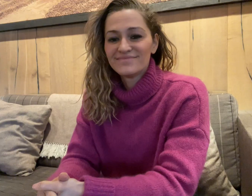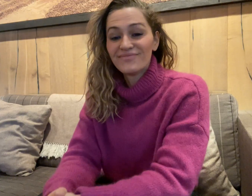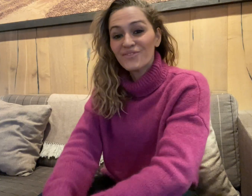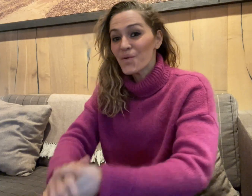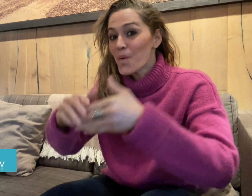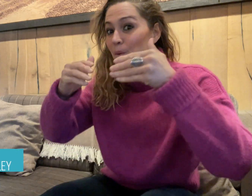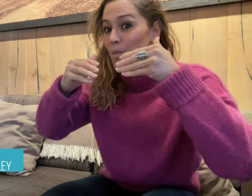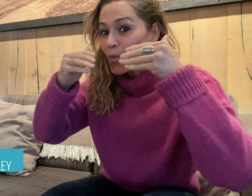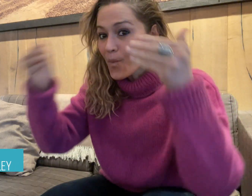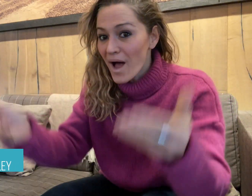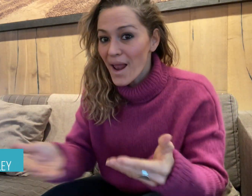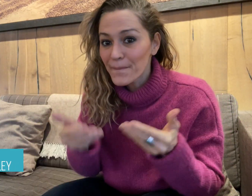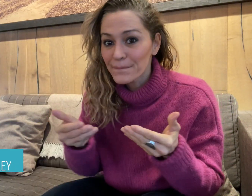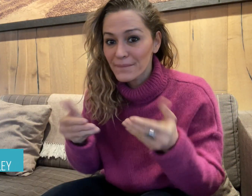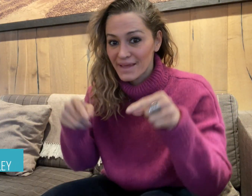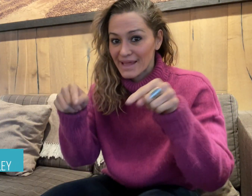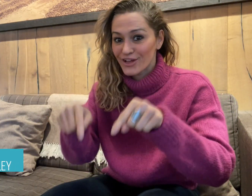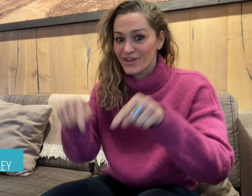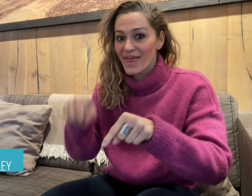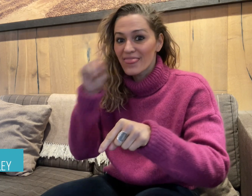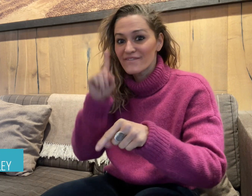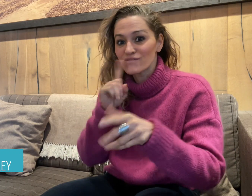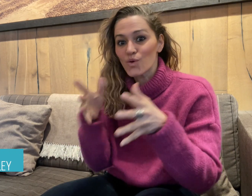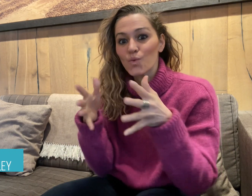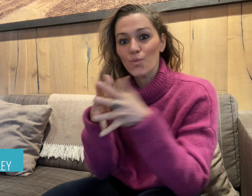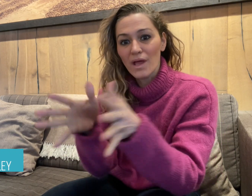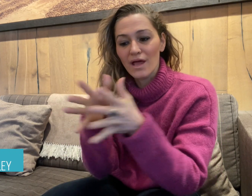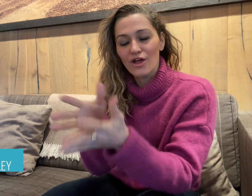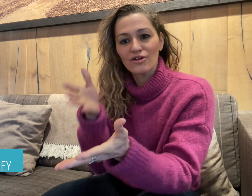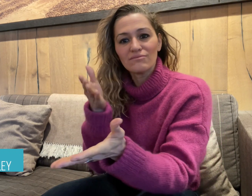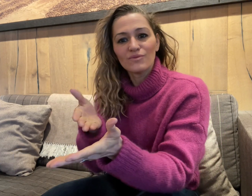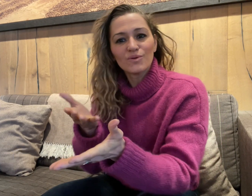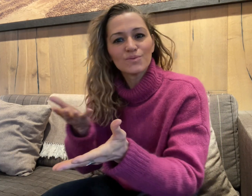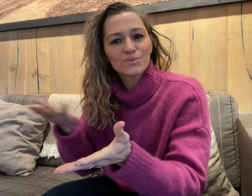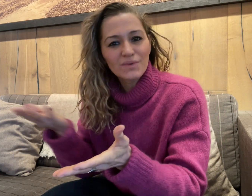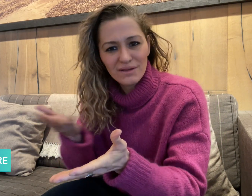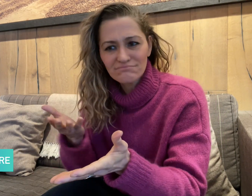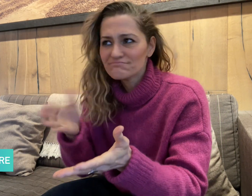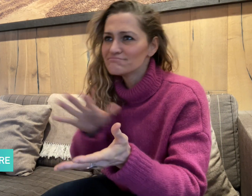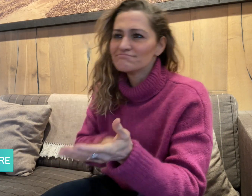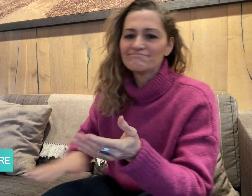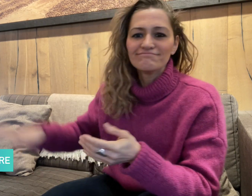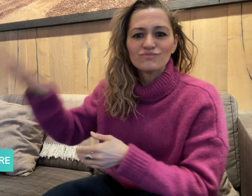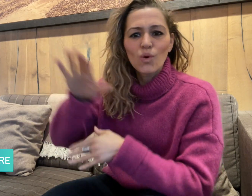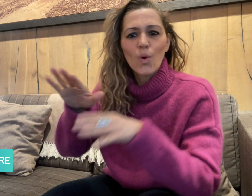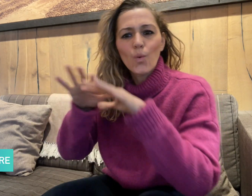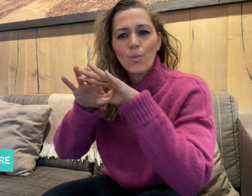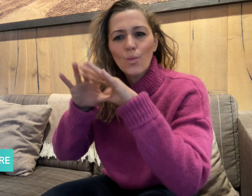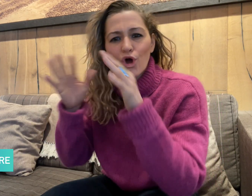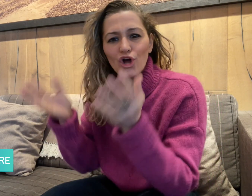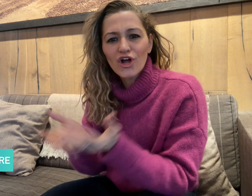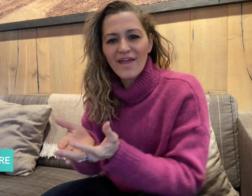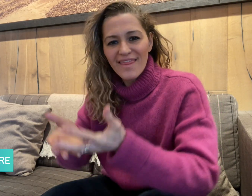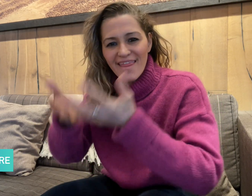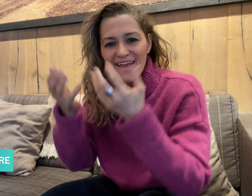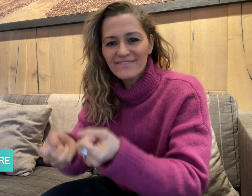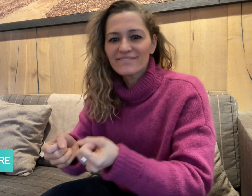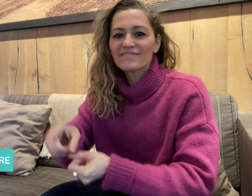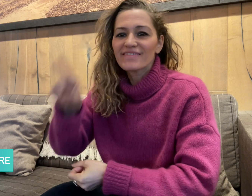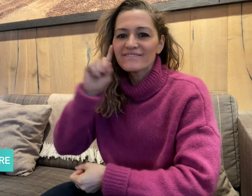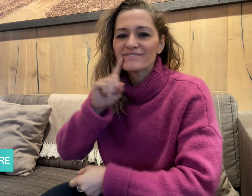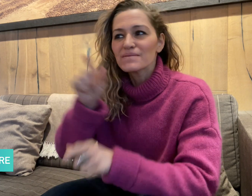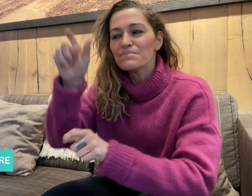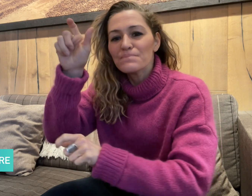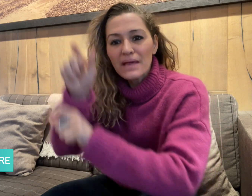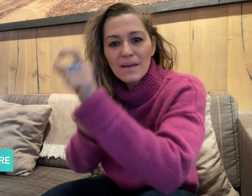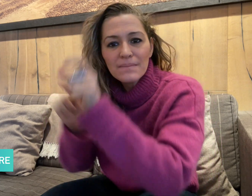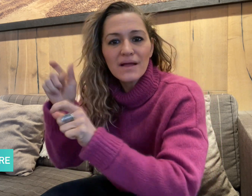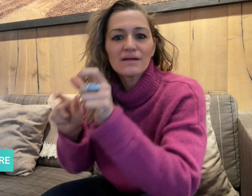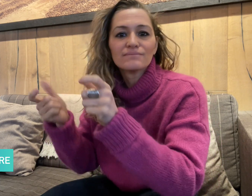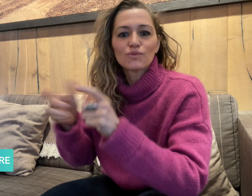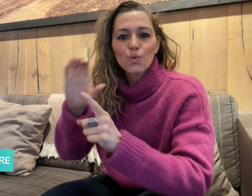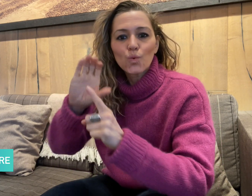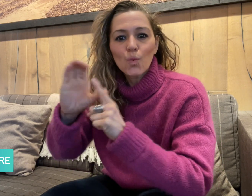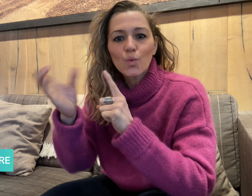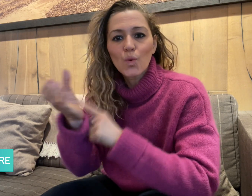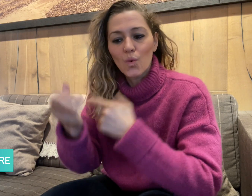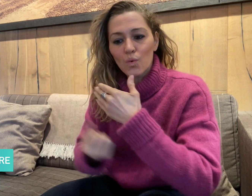Welcome to DeafWire where we share interesting news stories